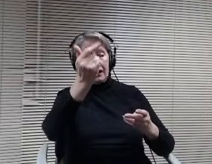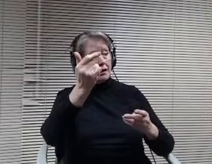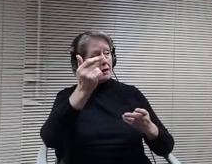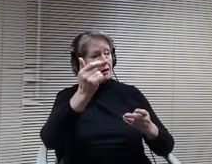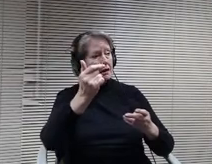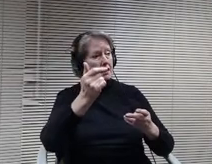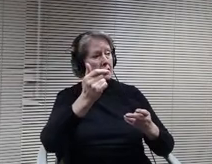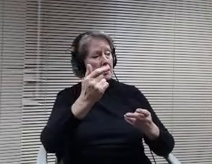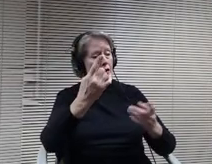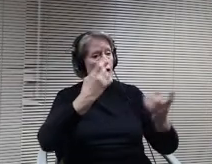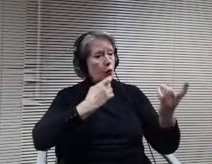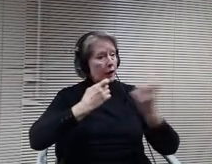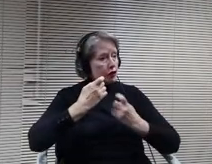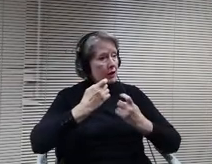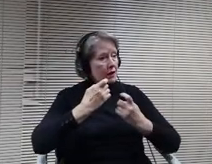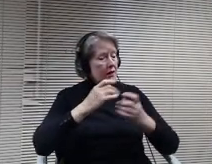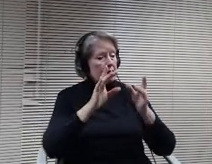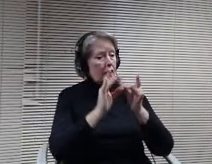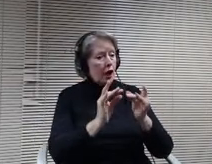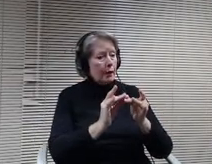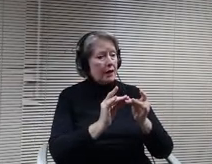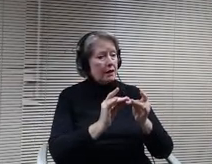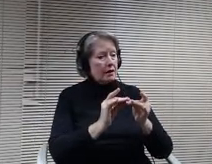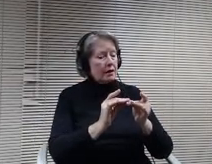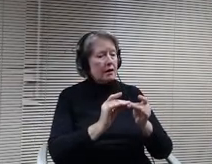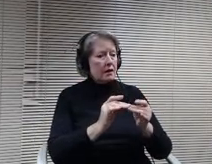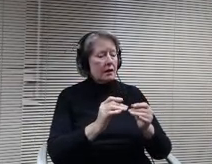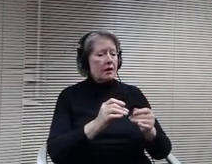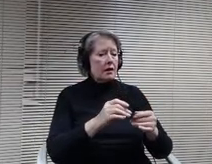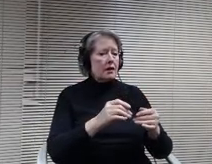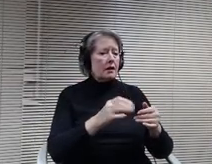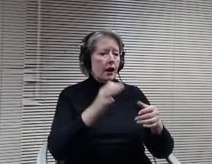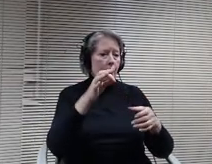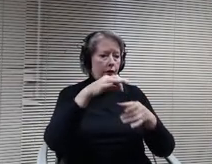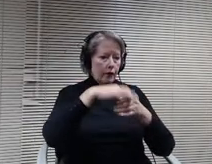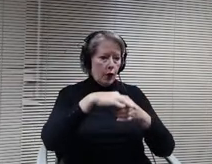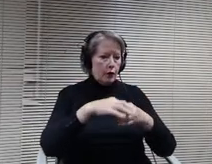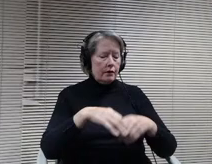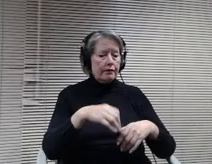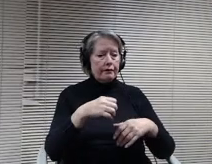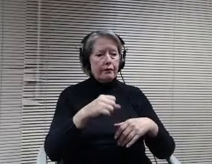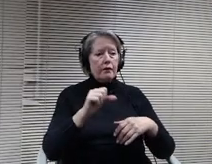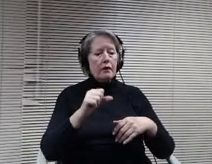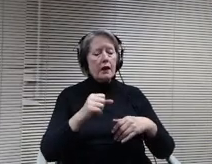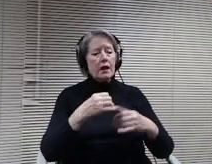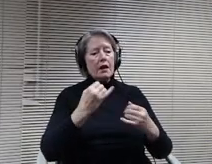We moved to recover. Board members, if in favor, please say I oppose name, board member Ambrose and.